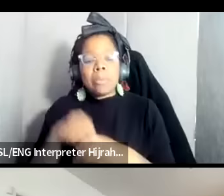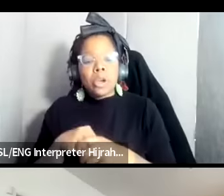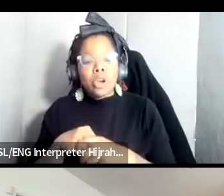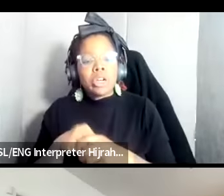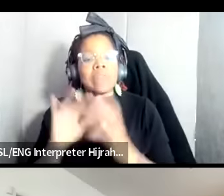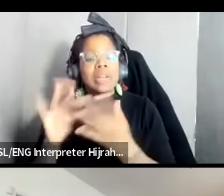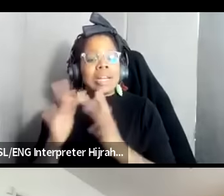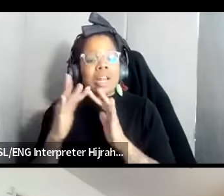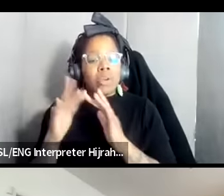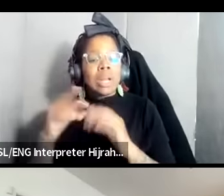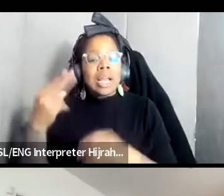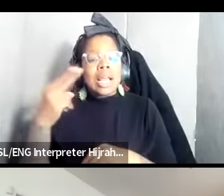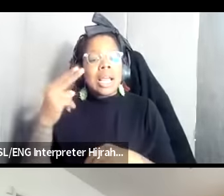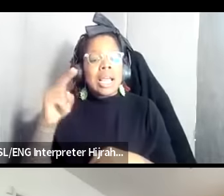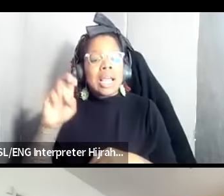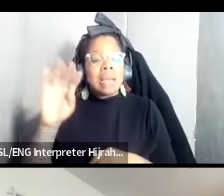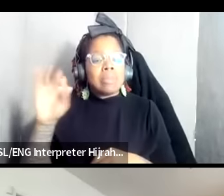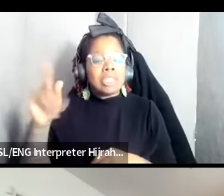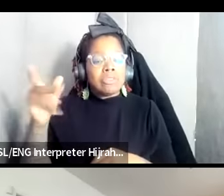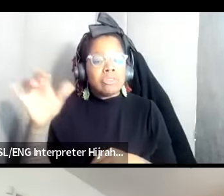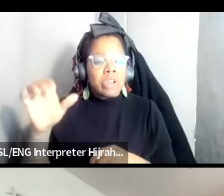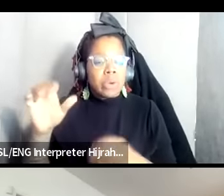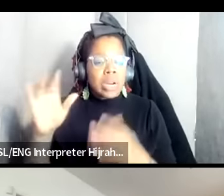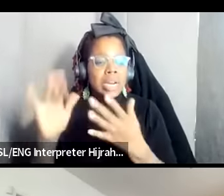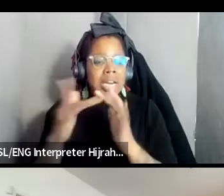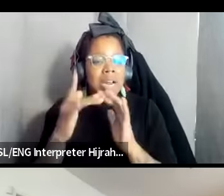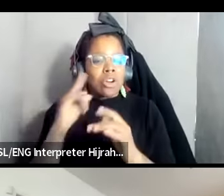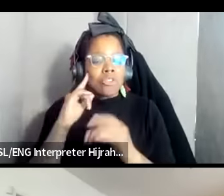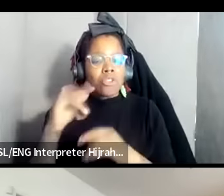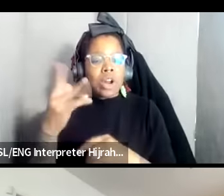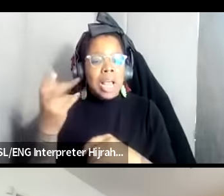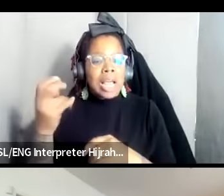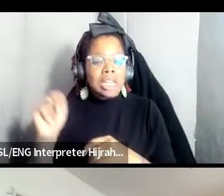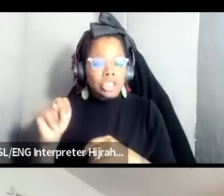hemispheric network for Haitian migrant rights and that will be my shout out and it's a collection